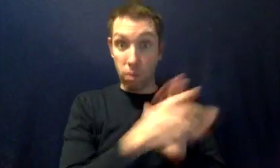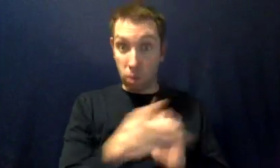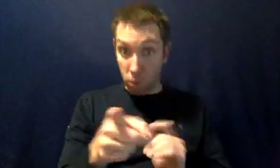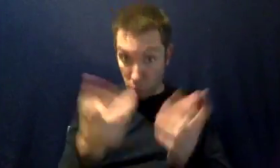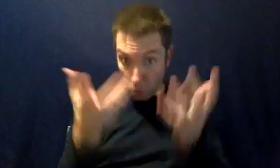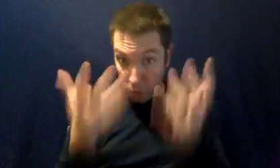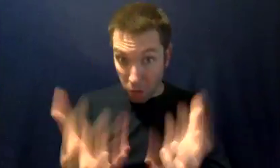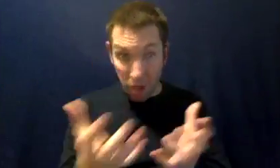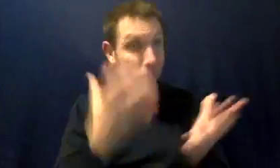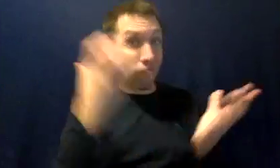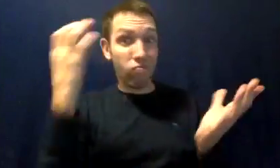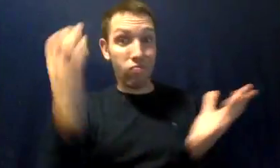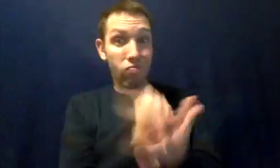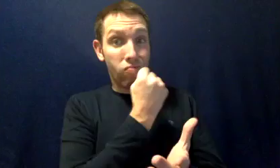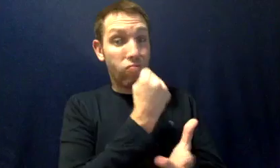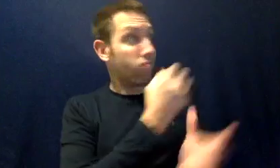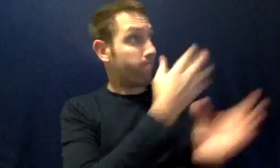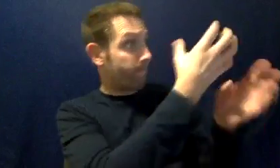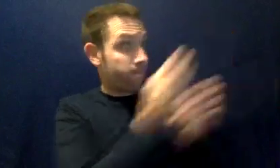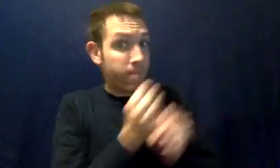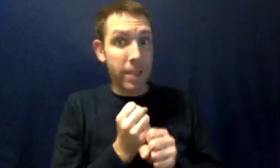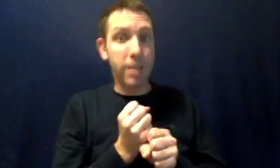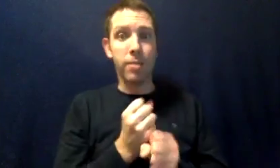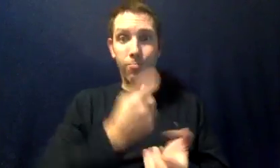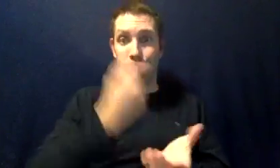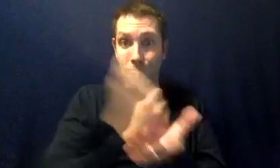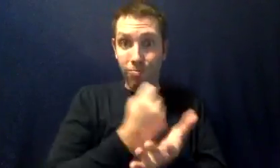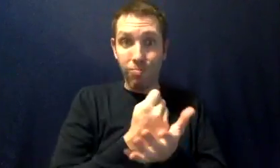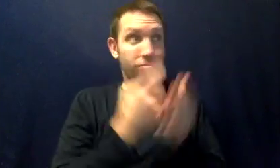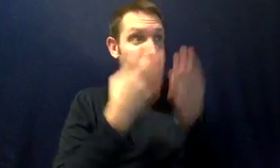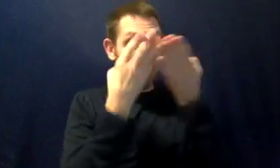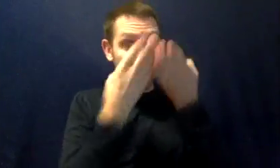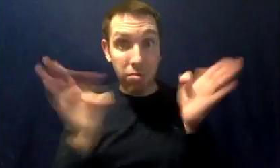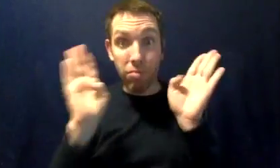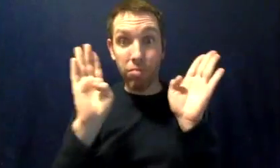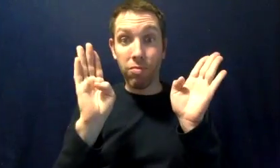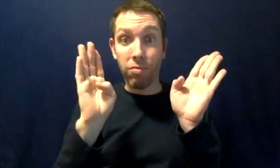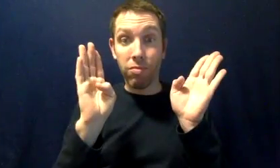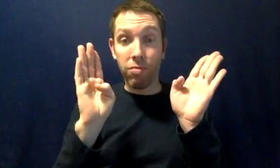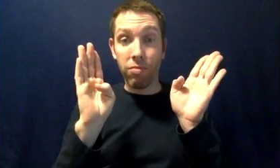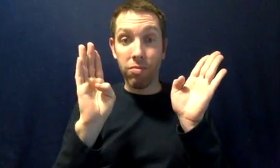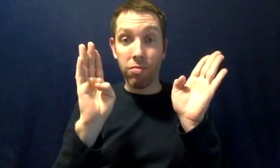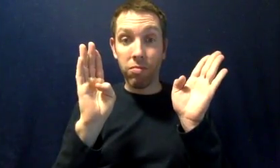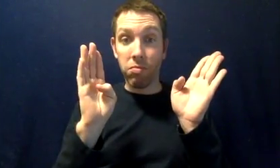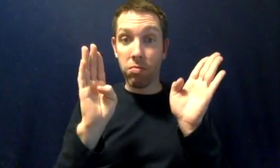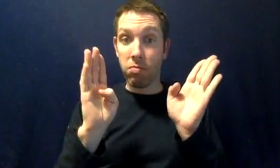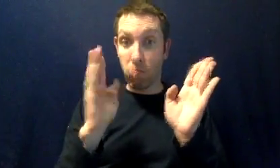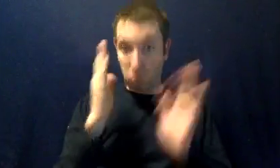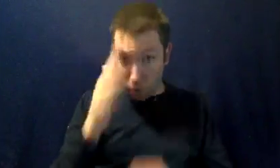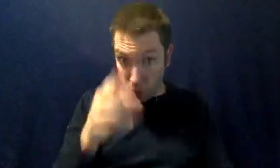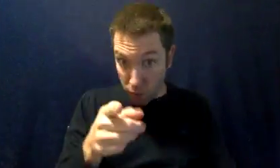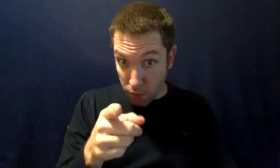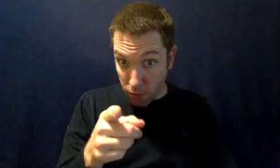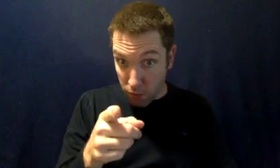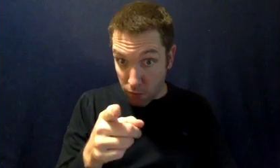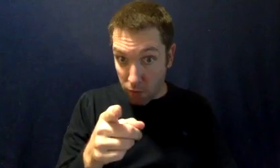are you open to these opportunities,